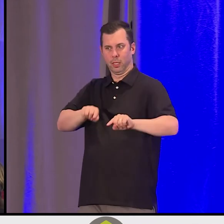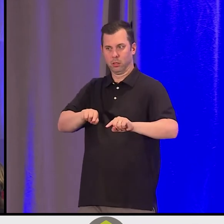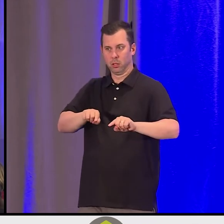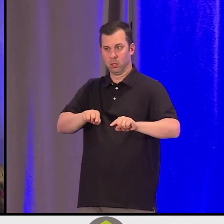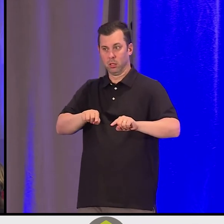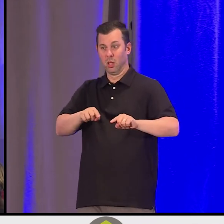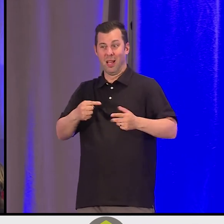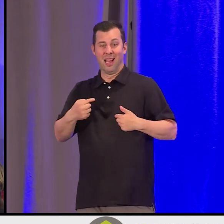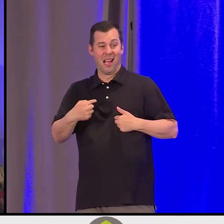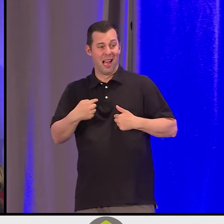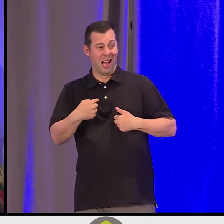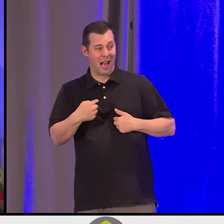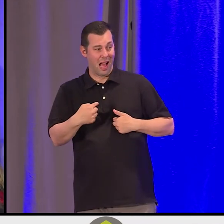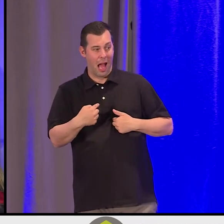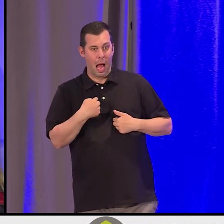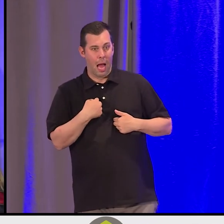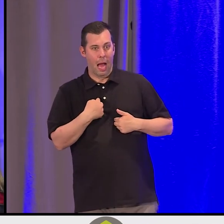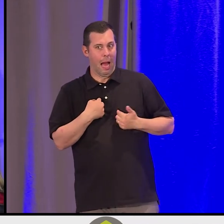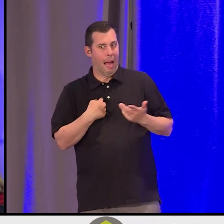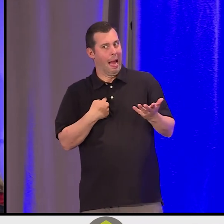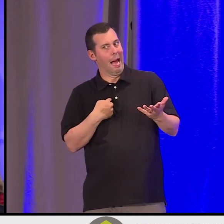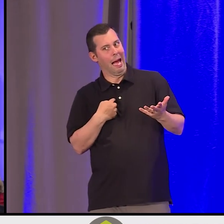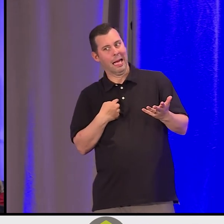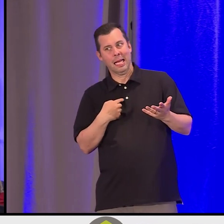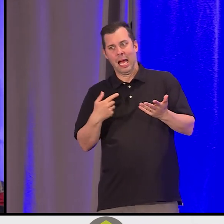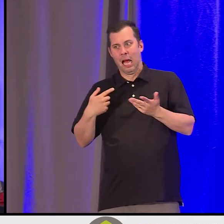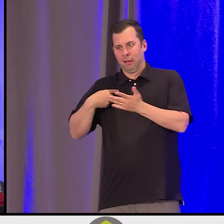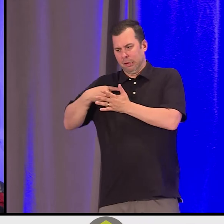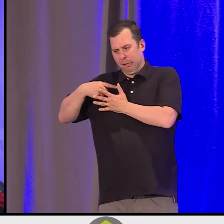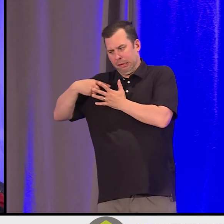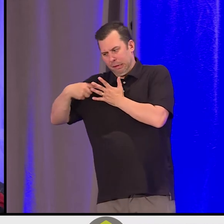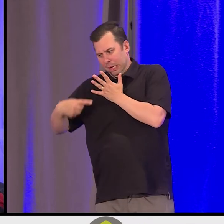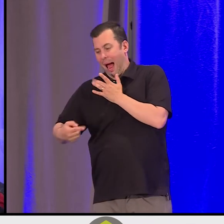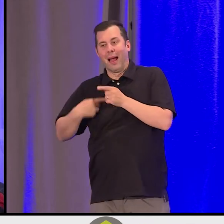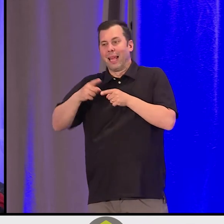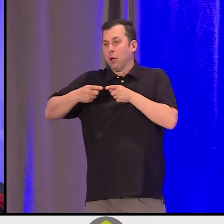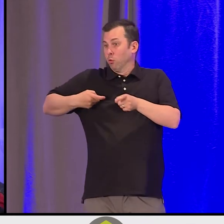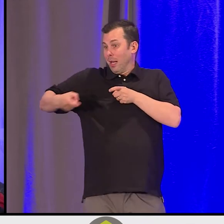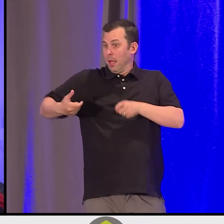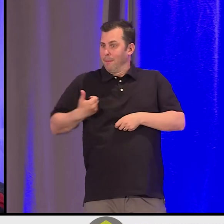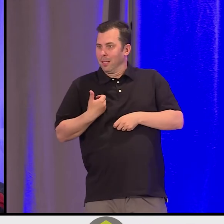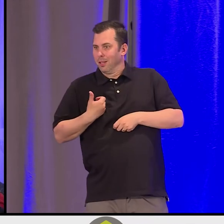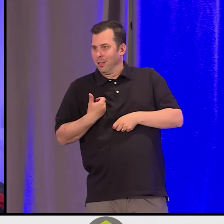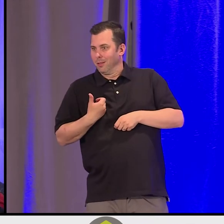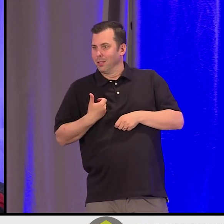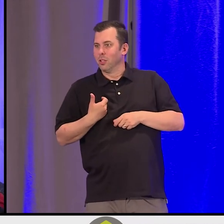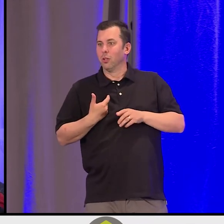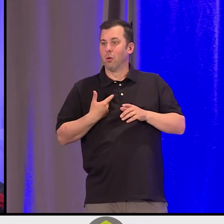without holding Heather Marie's hand because I need help regulating. It takes me five tries to get my blood pressure